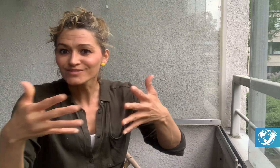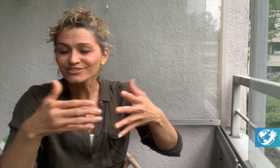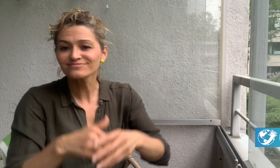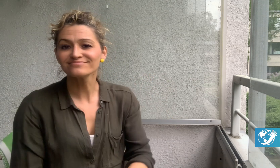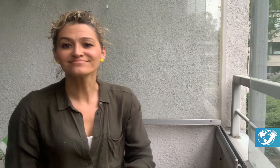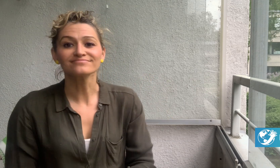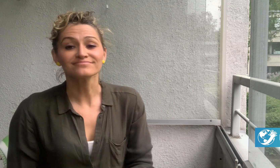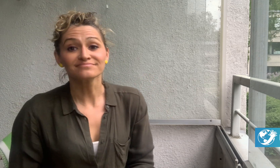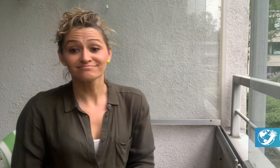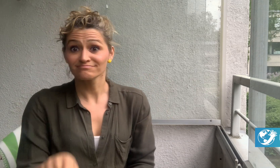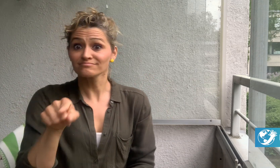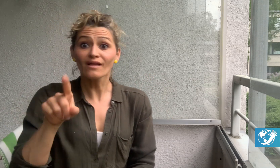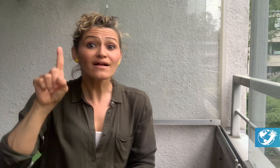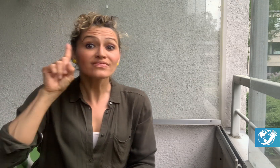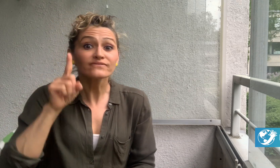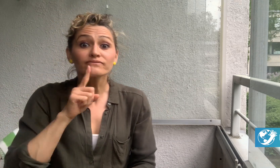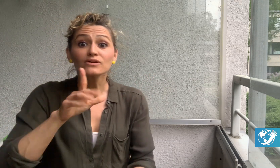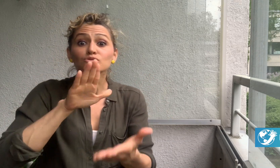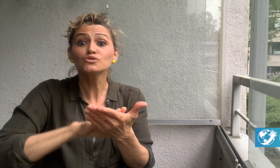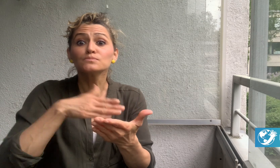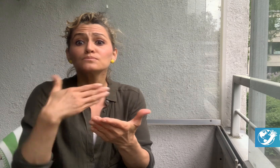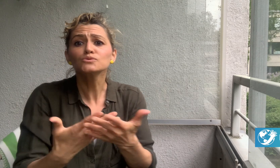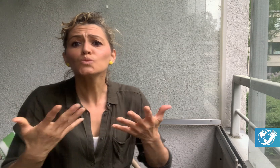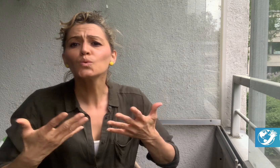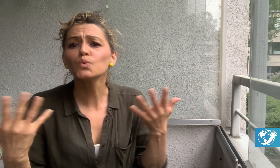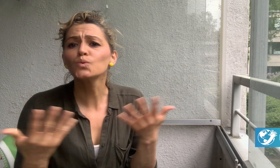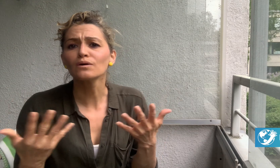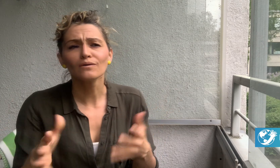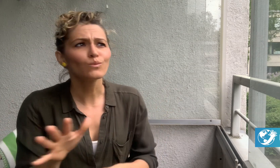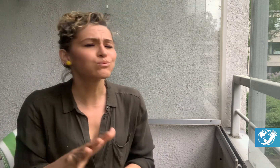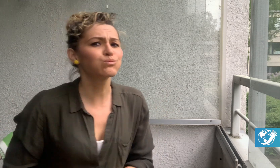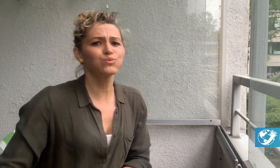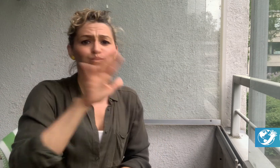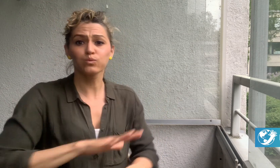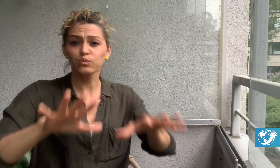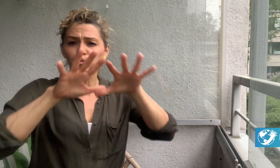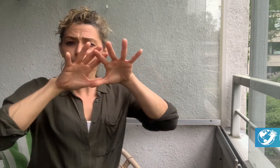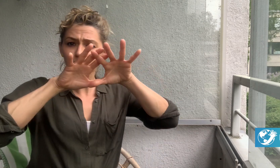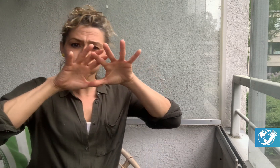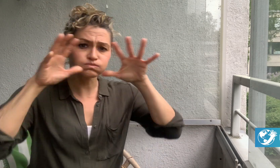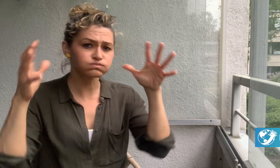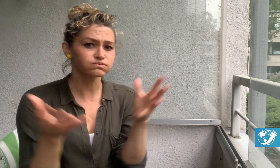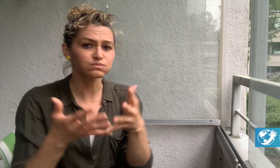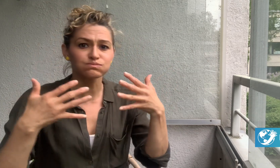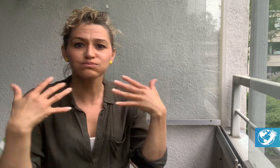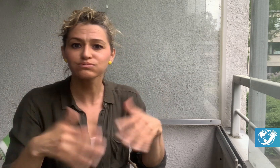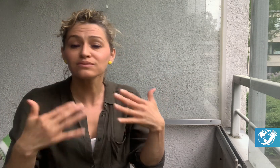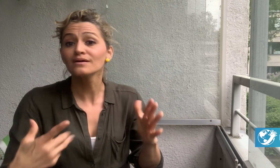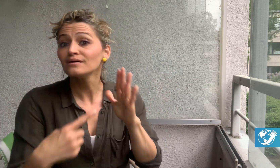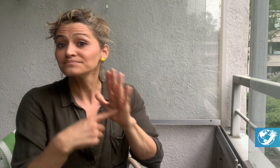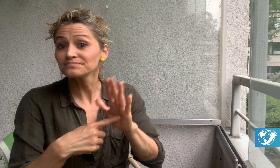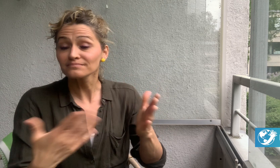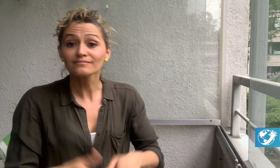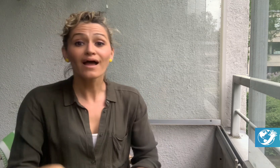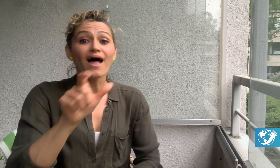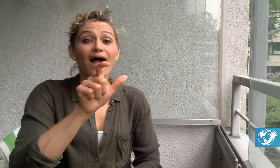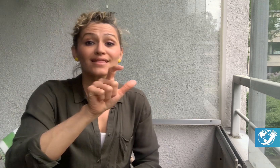The Deaf interpreters came from all over the world -